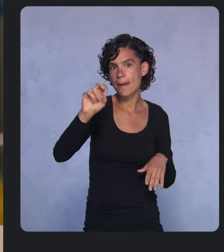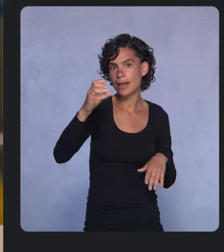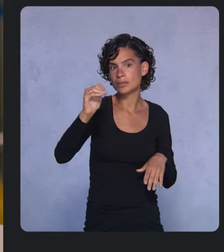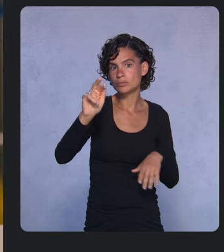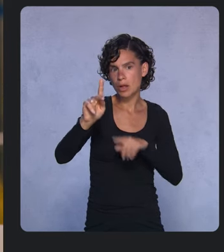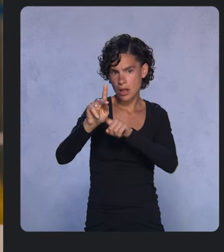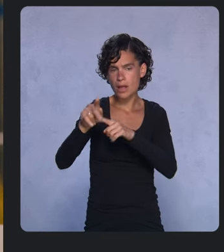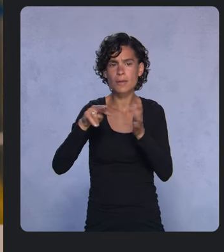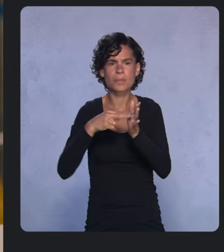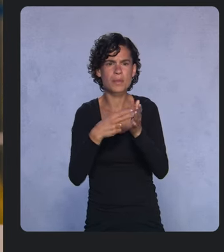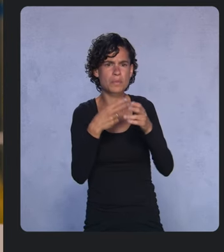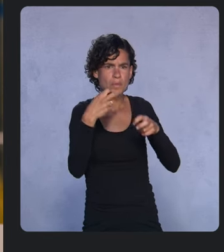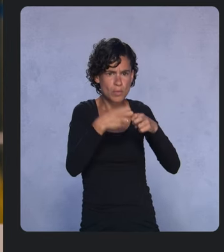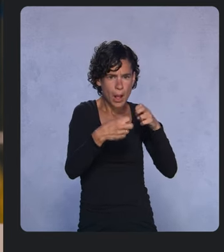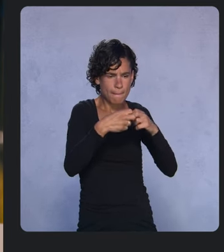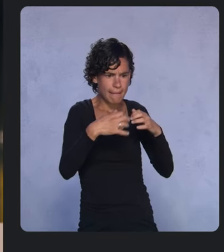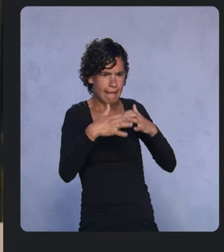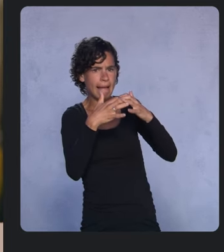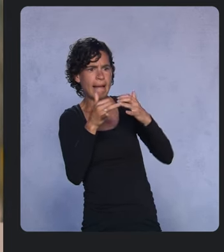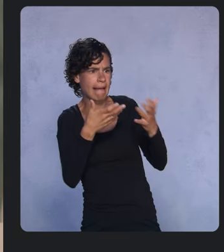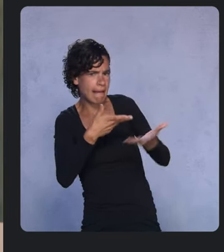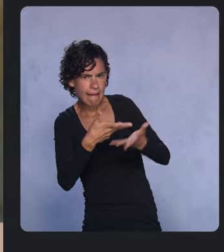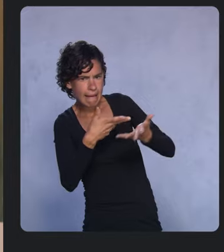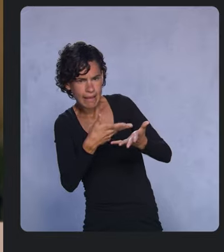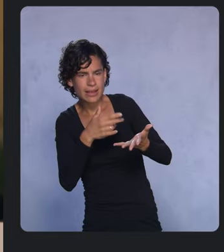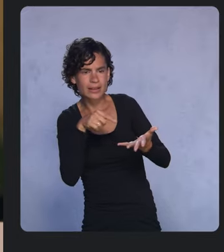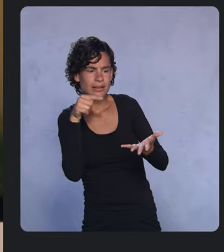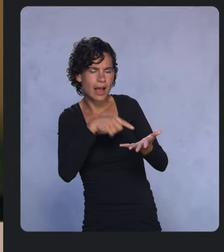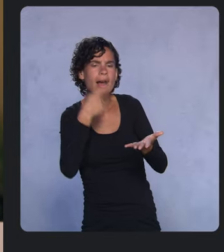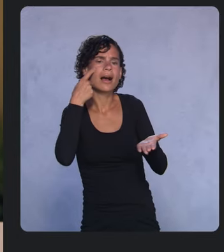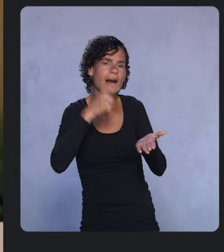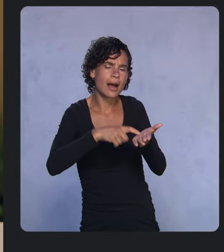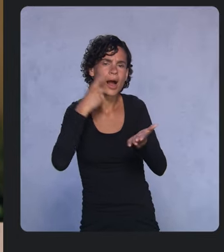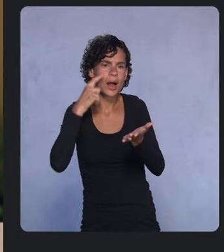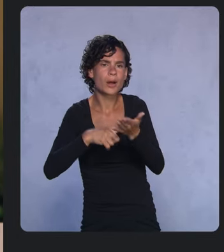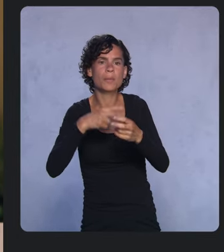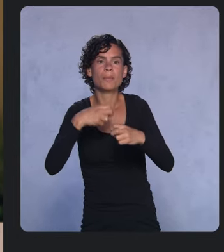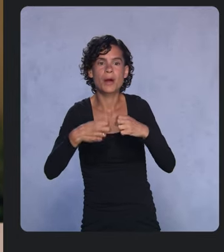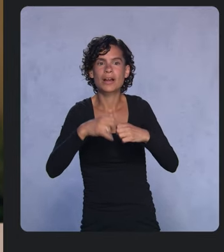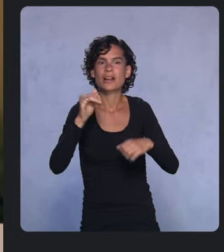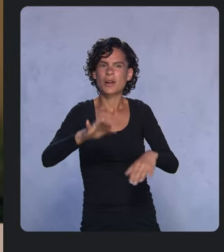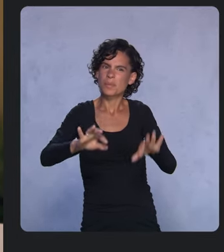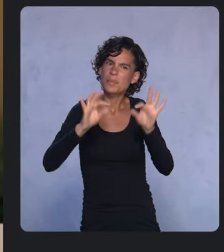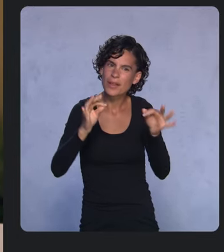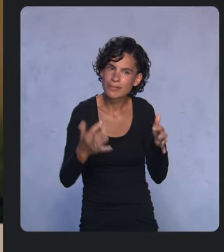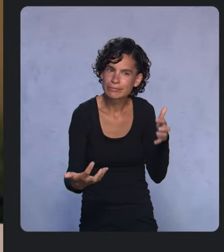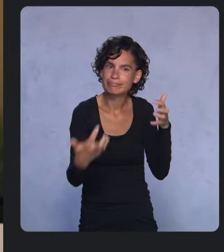It’s now in alpha and is a perfect complement to Firebase Performance Monitoring for after your app is released.